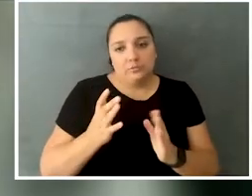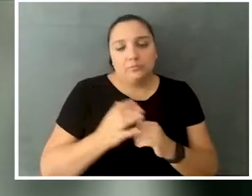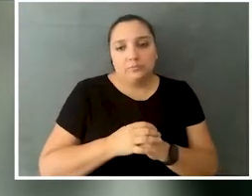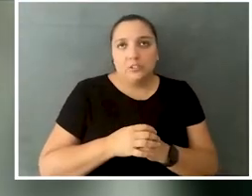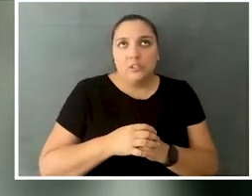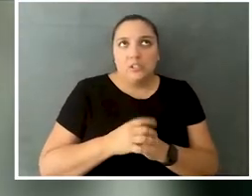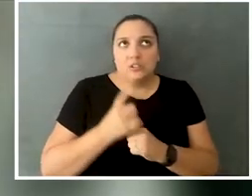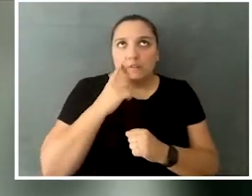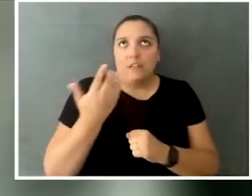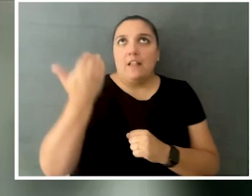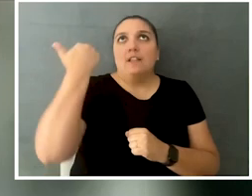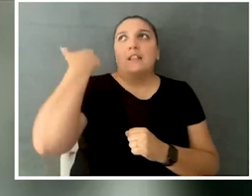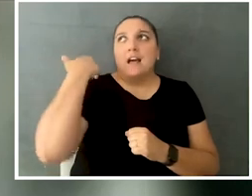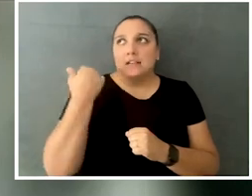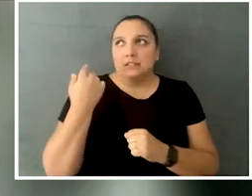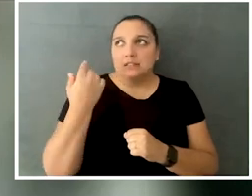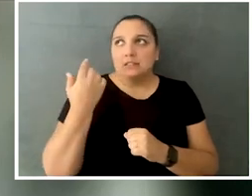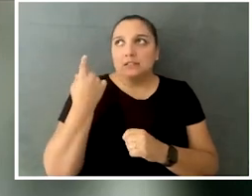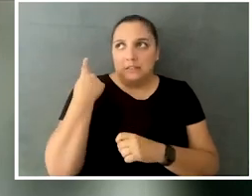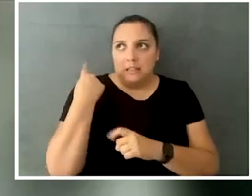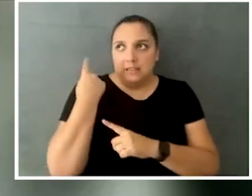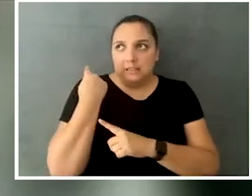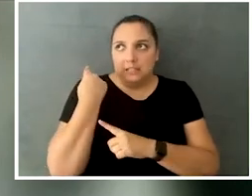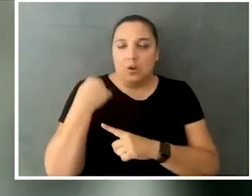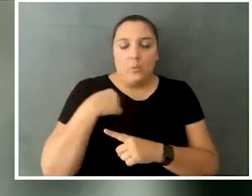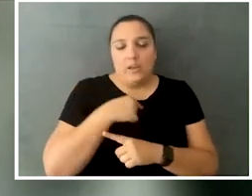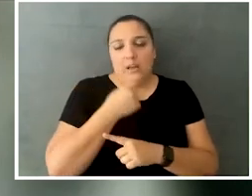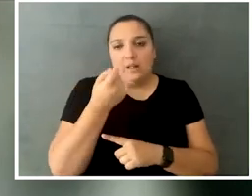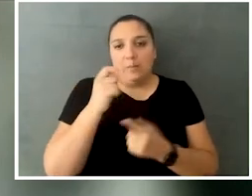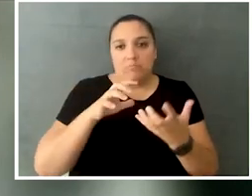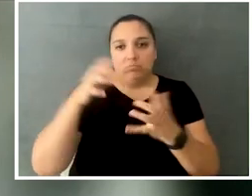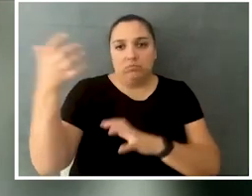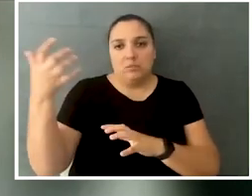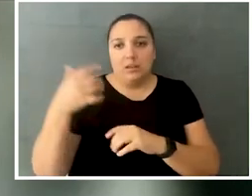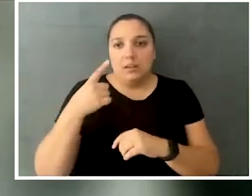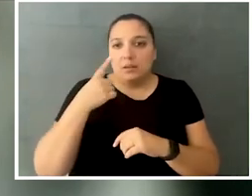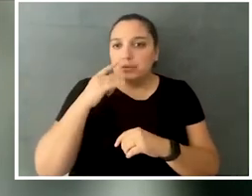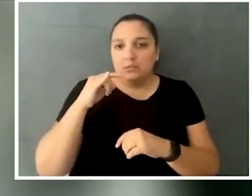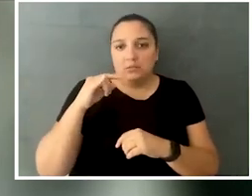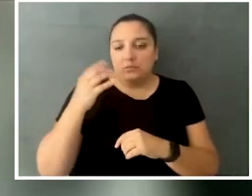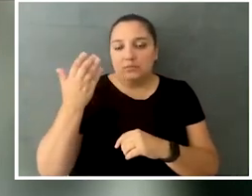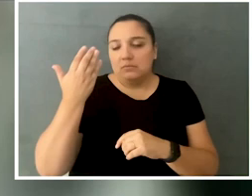So, we have, for our last cycle, obviously, we got kind of thrown off. Because of the passage of Judy,